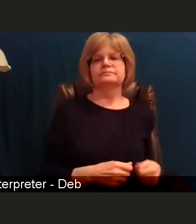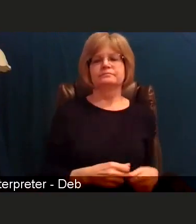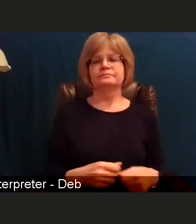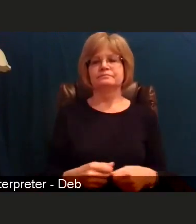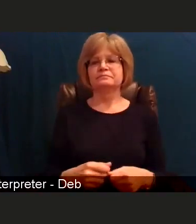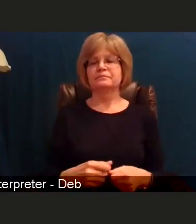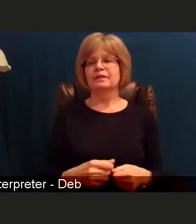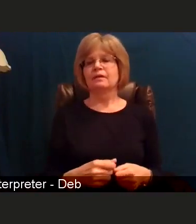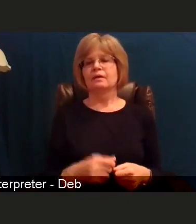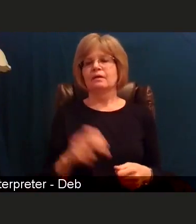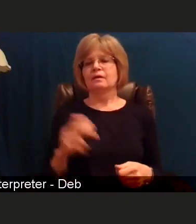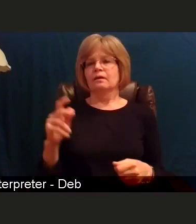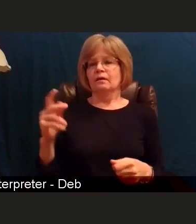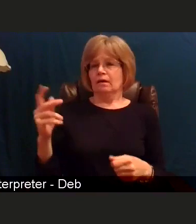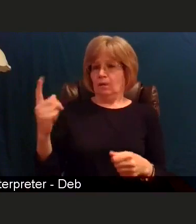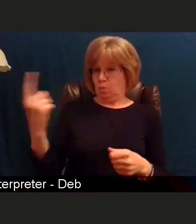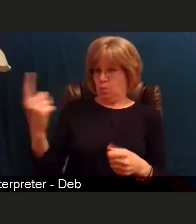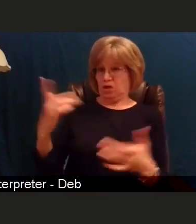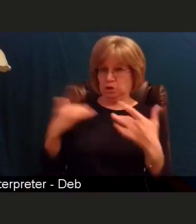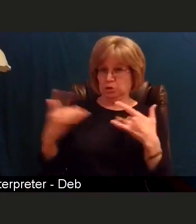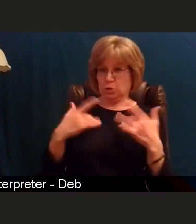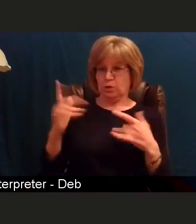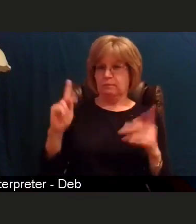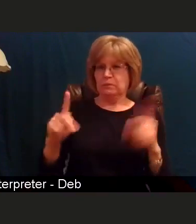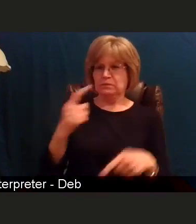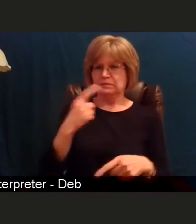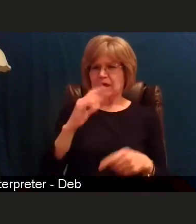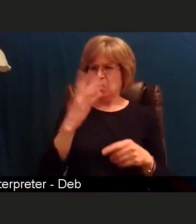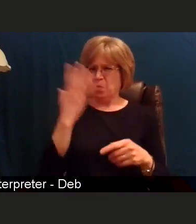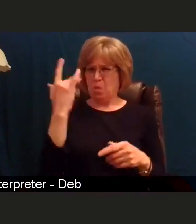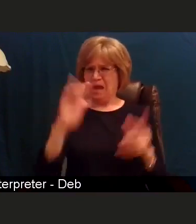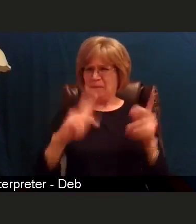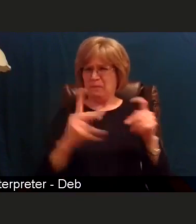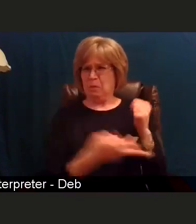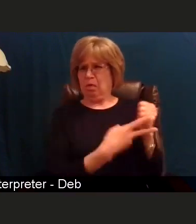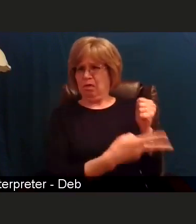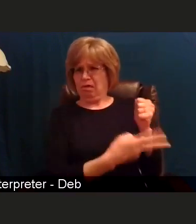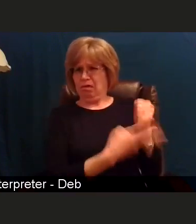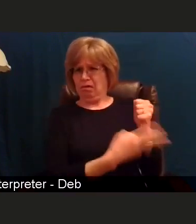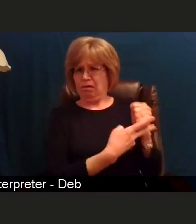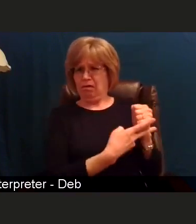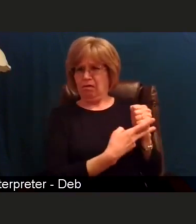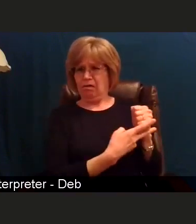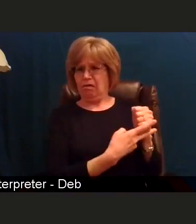how can people be holding on to vaccine? Well, I think it's important to know that most of us